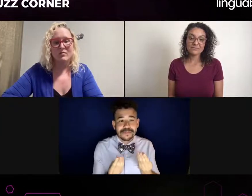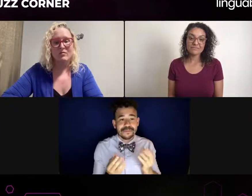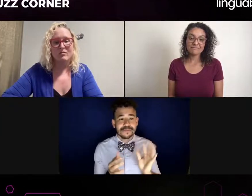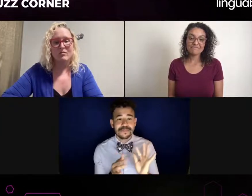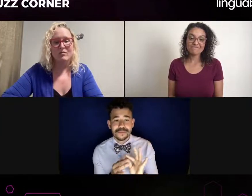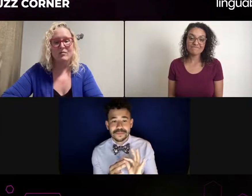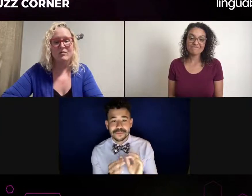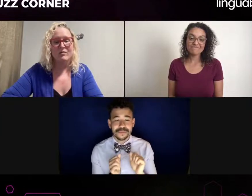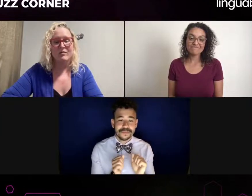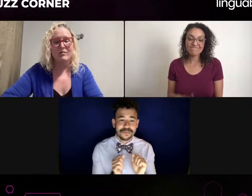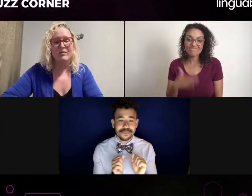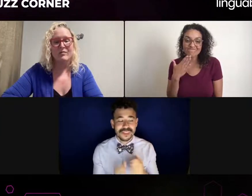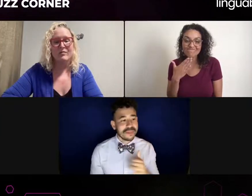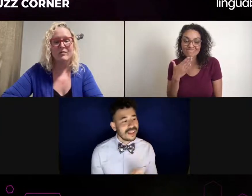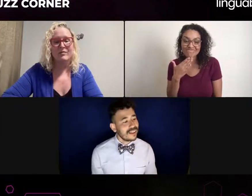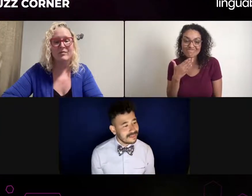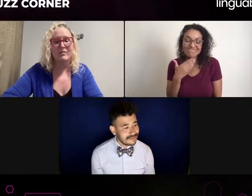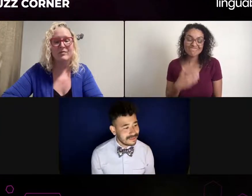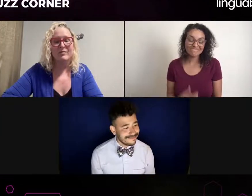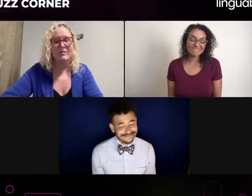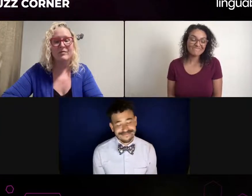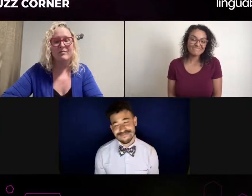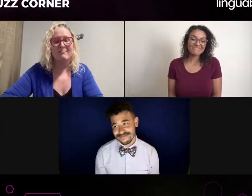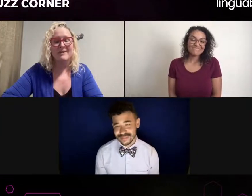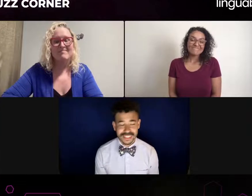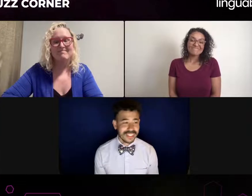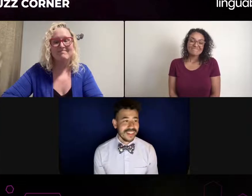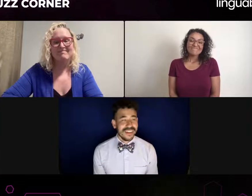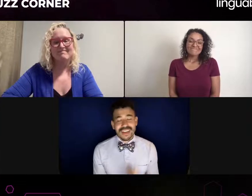who knows how to speak in a professional, formal manner,